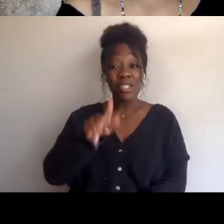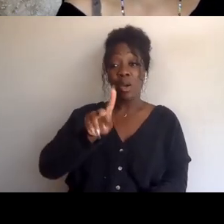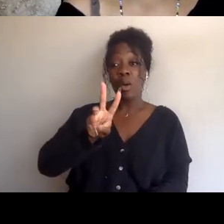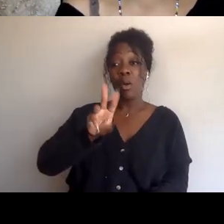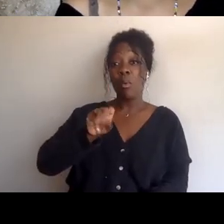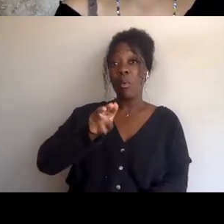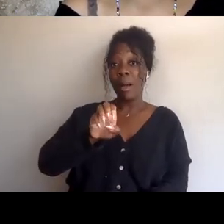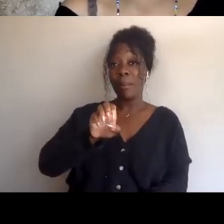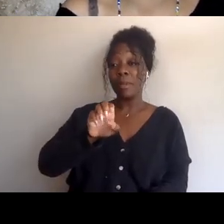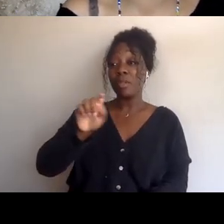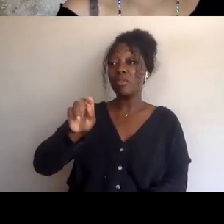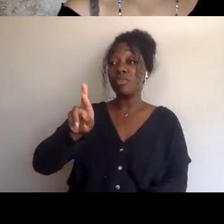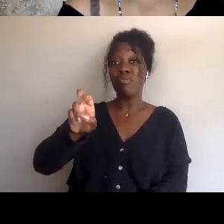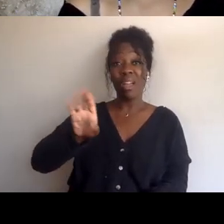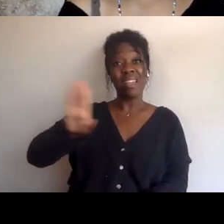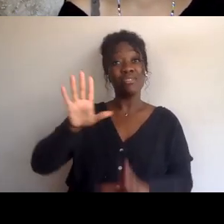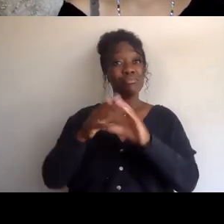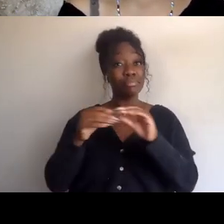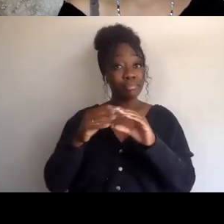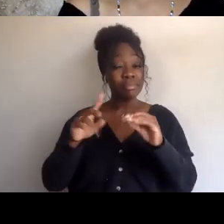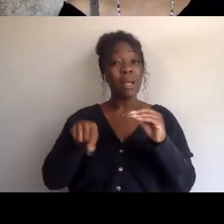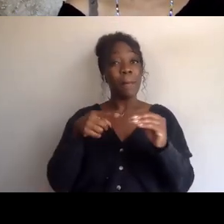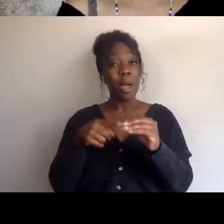about Zionism and American imperialism,